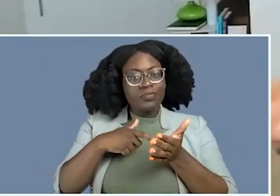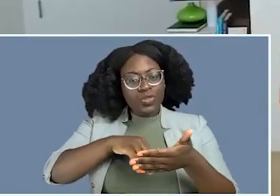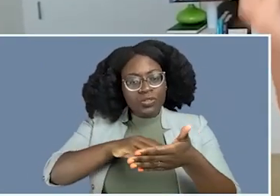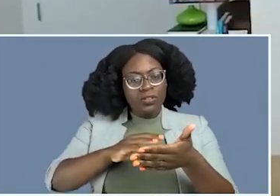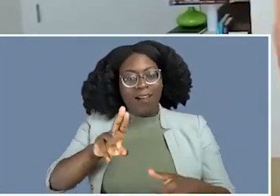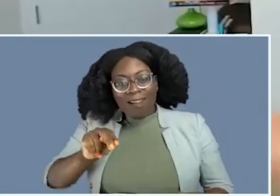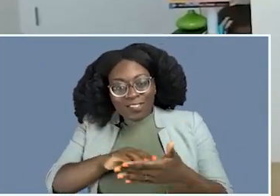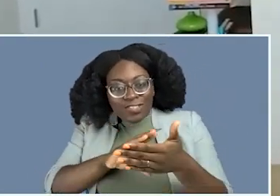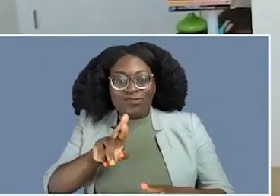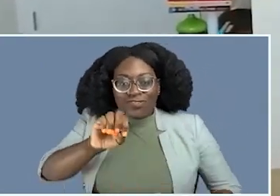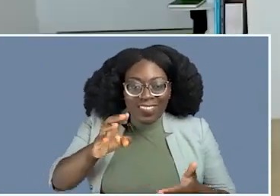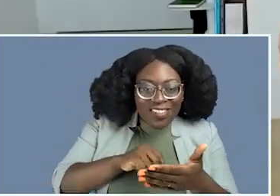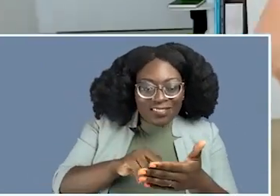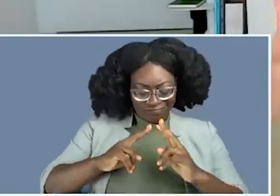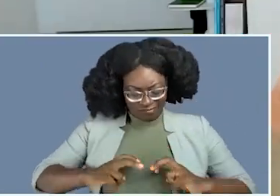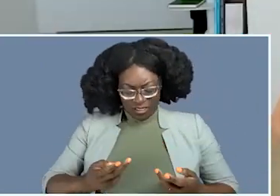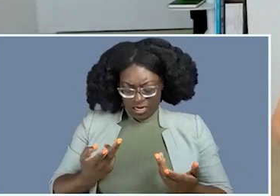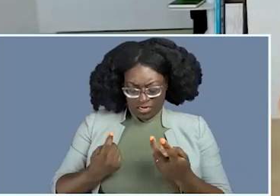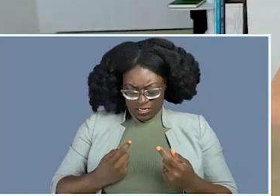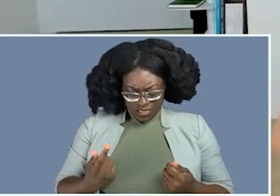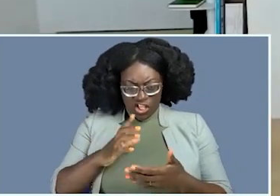learning, unlearning, and relearning, then building empathy for people with different